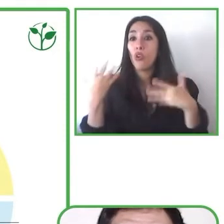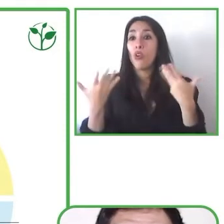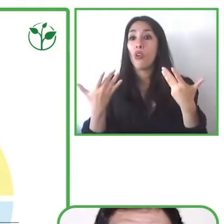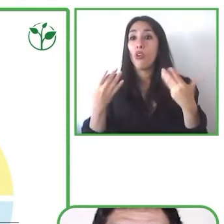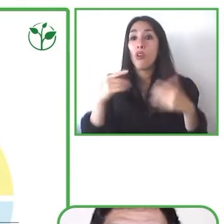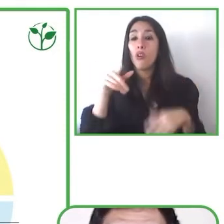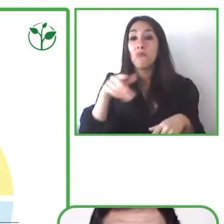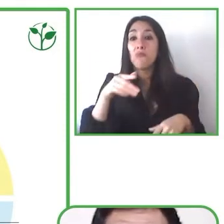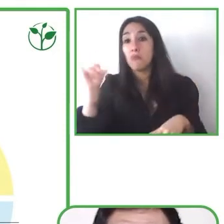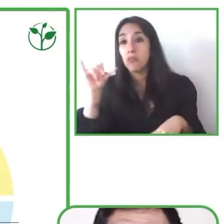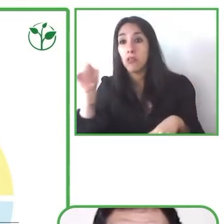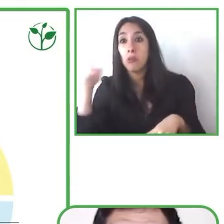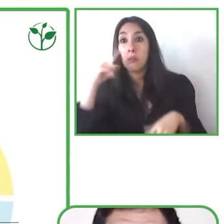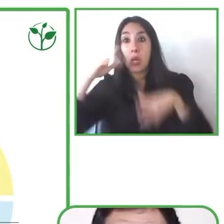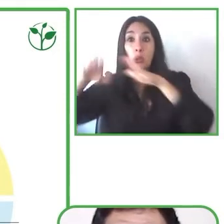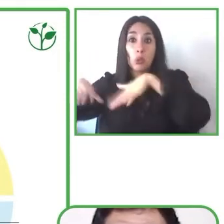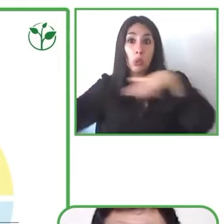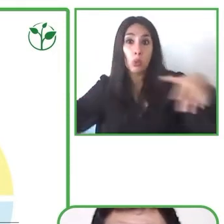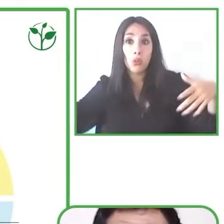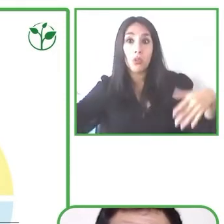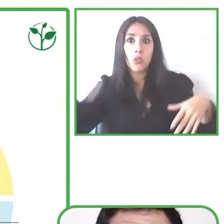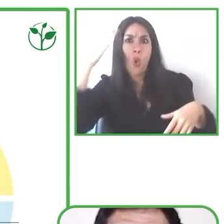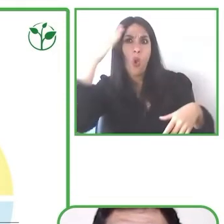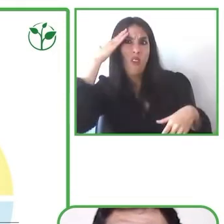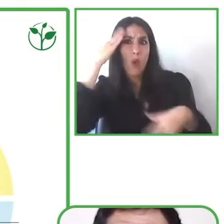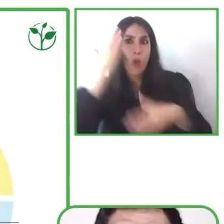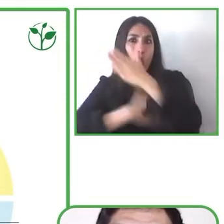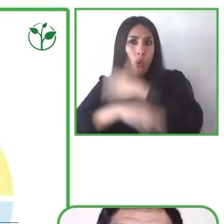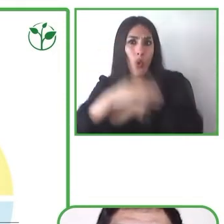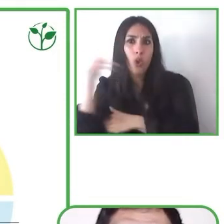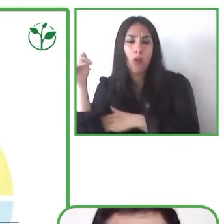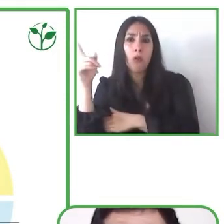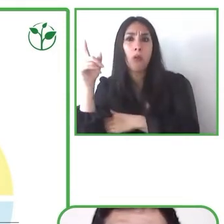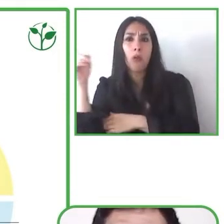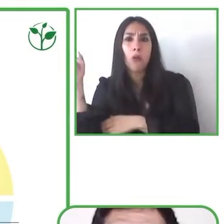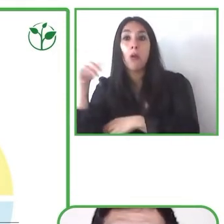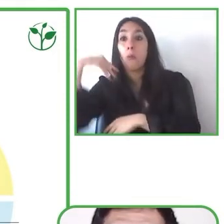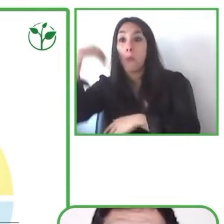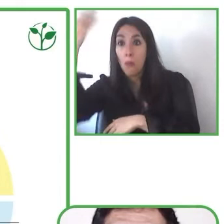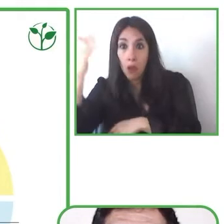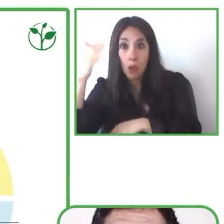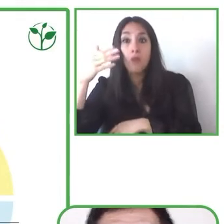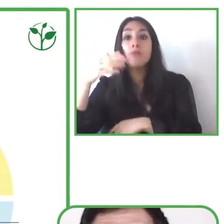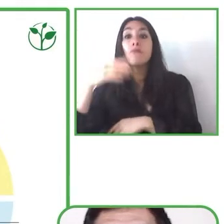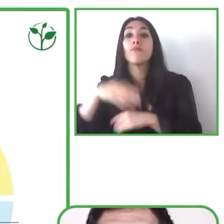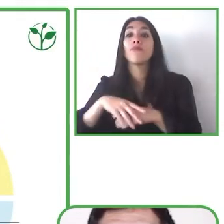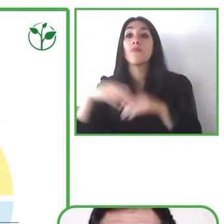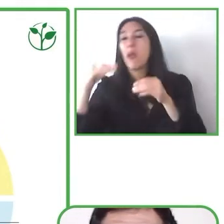with some type of specific difficulties in the learning process that's when we developed